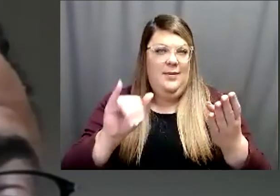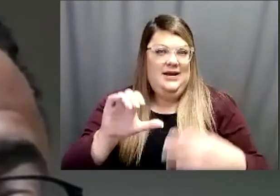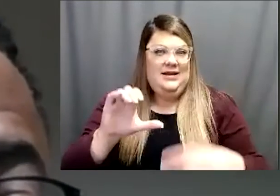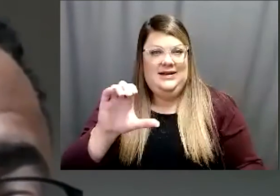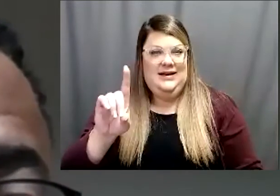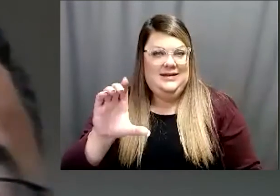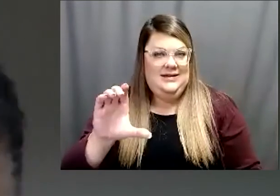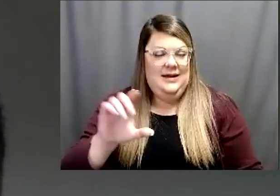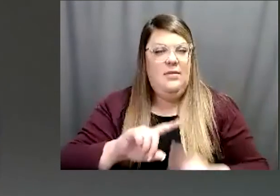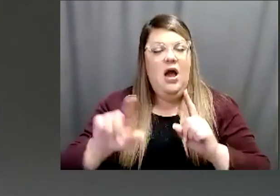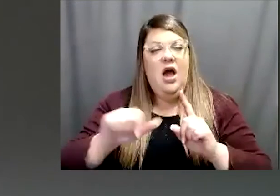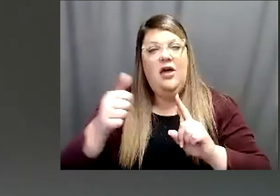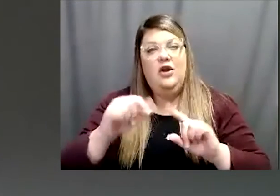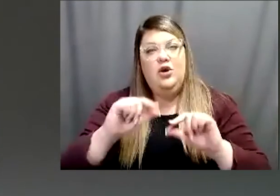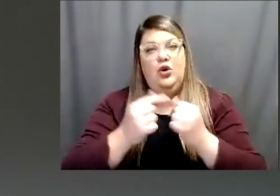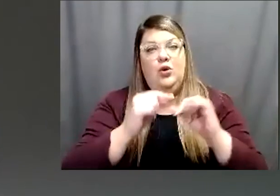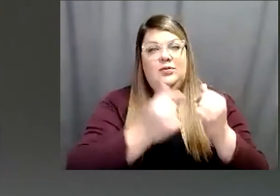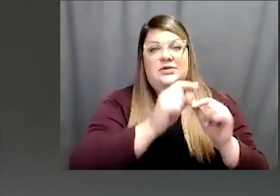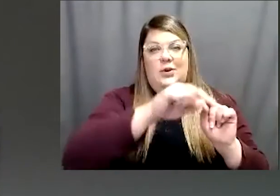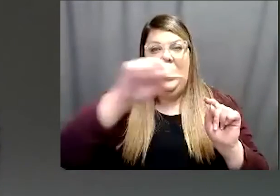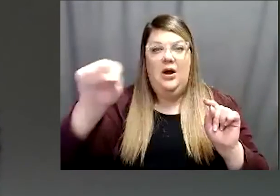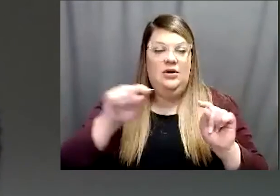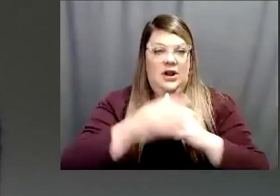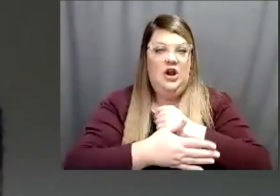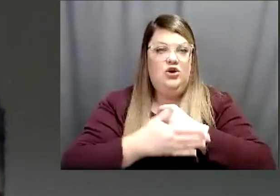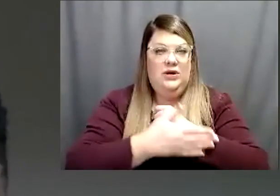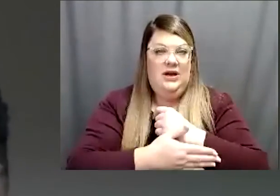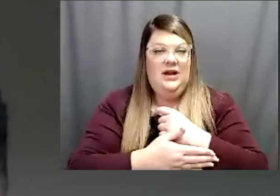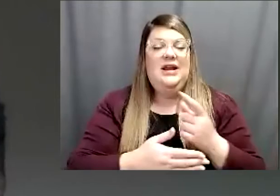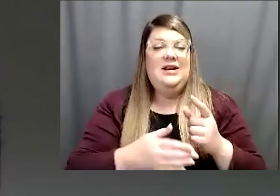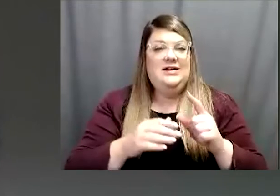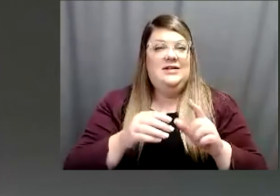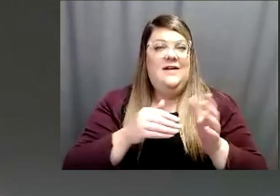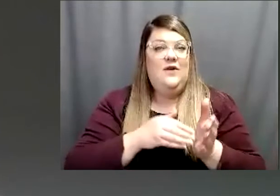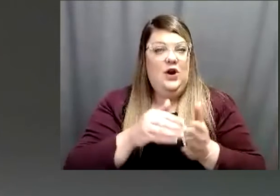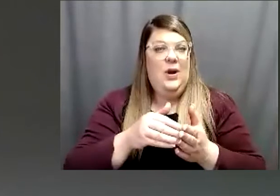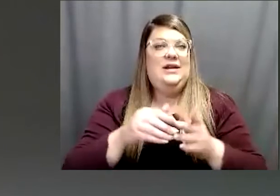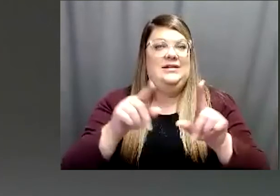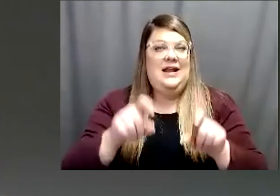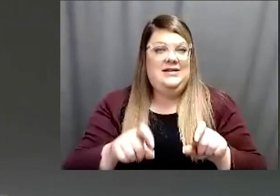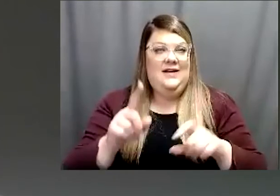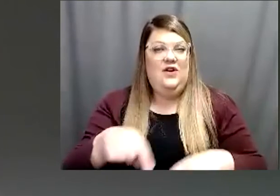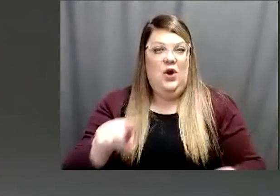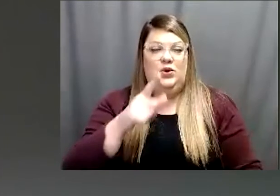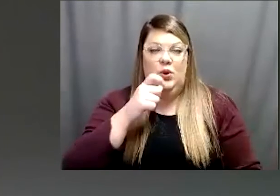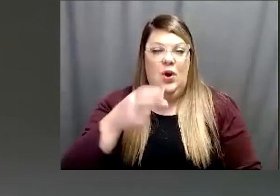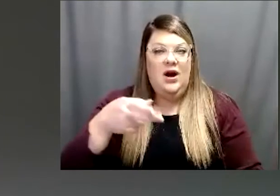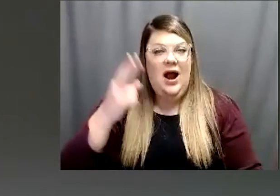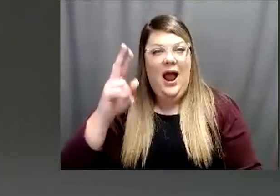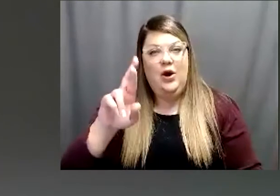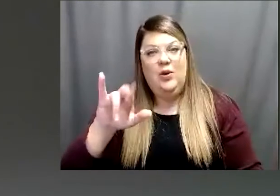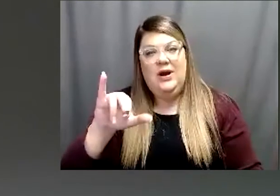country that are doing it is frequent testing for those who are high risk. So for instance you know